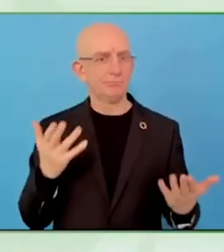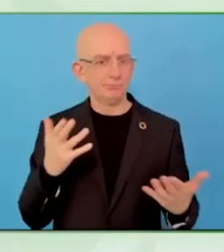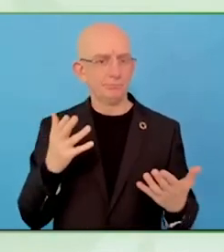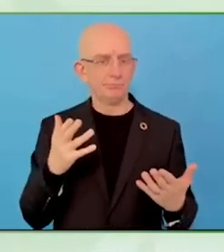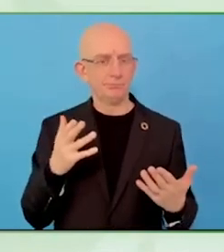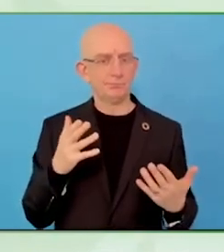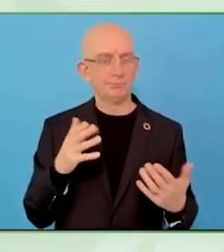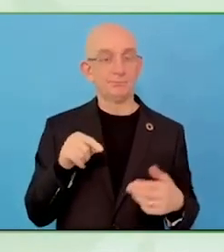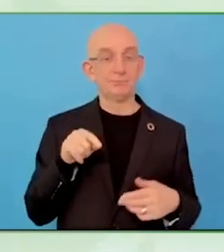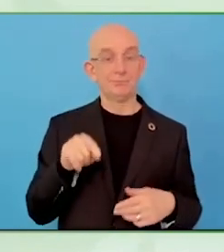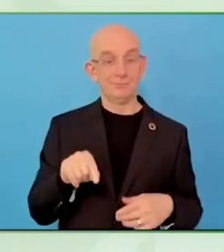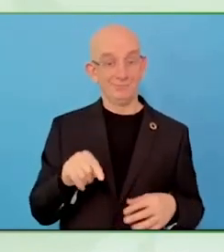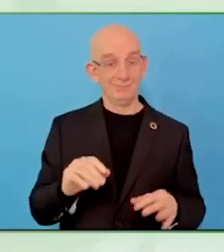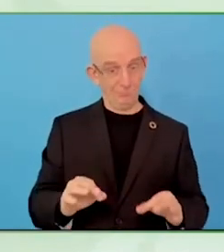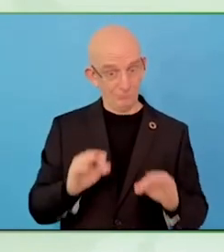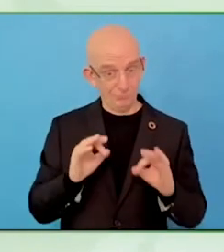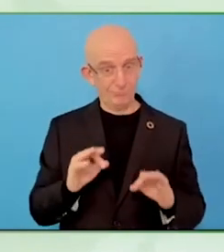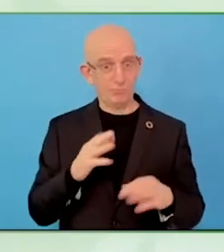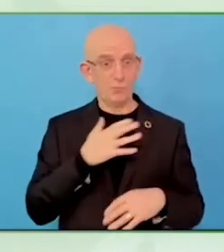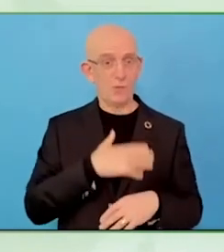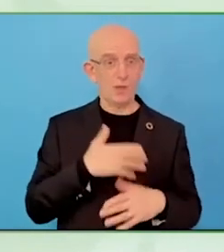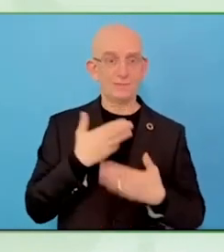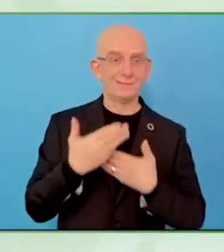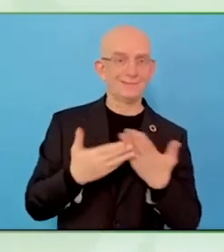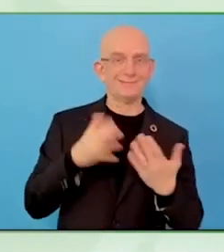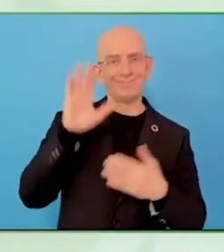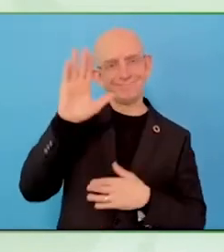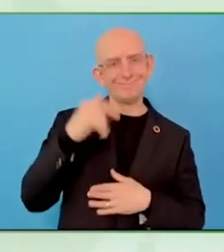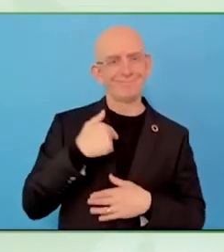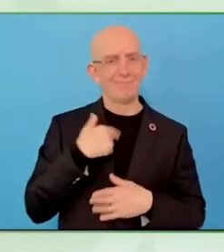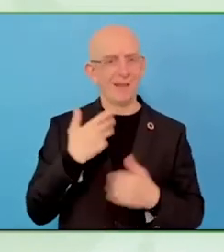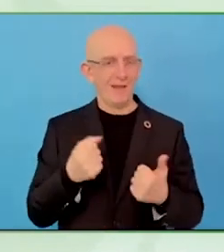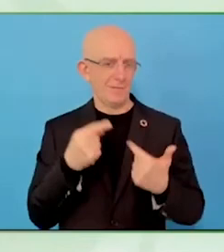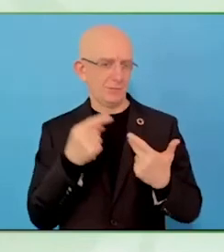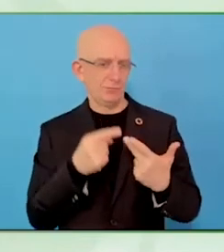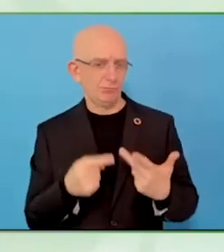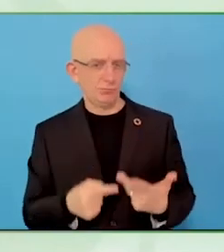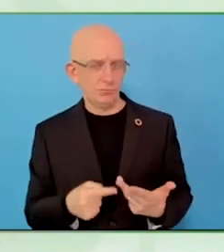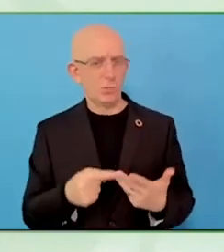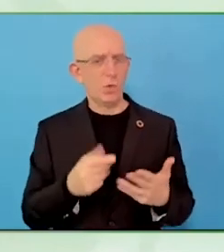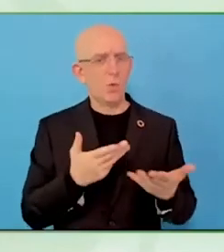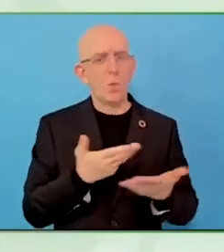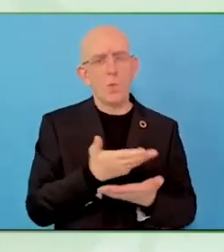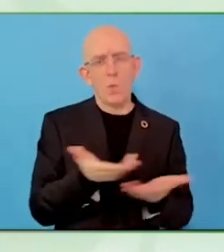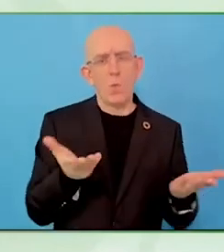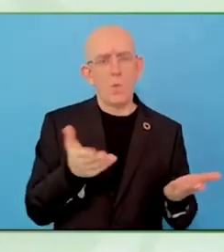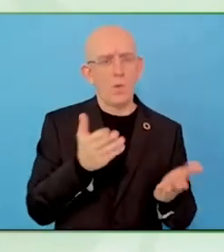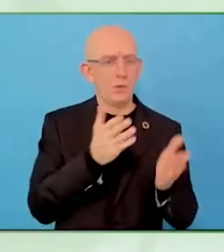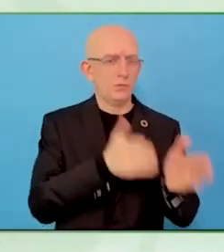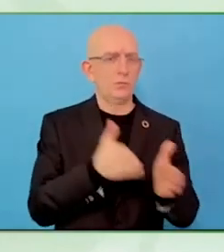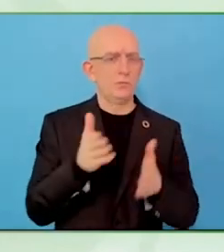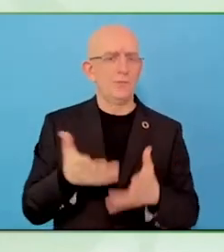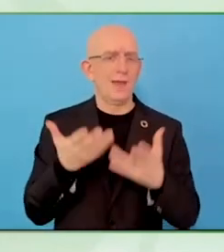education, of course these are important but again, we have other needs that we need to talk about. Art is a human right.